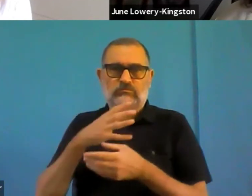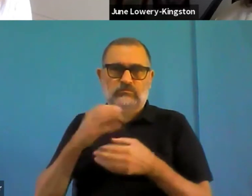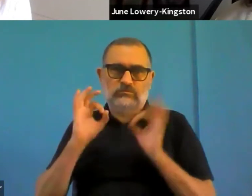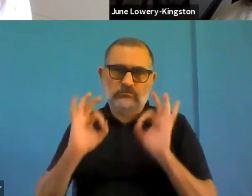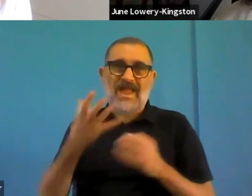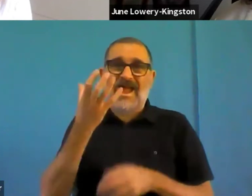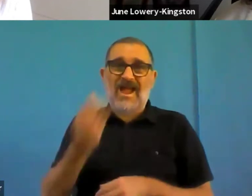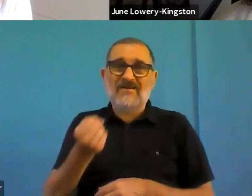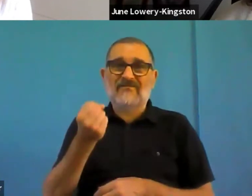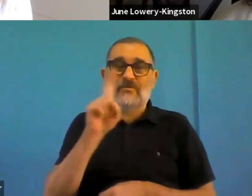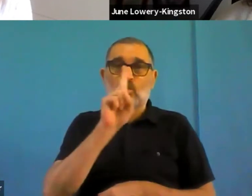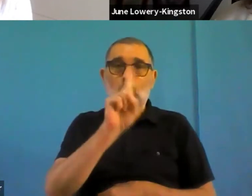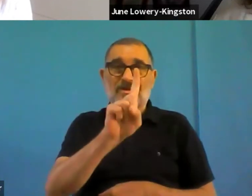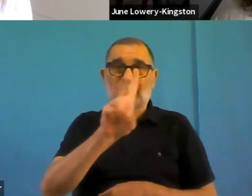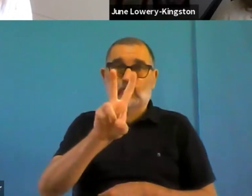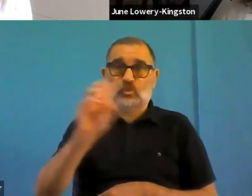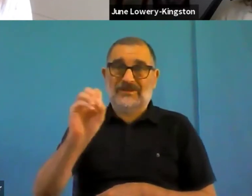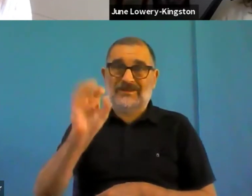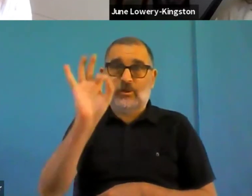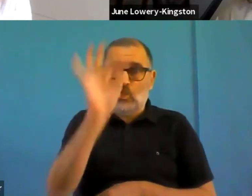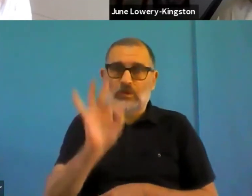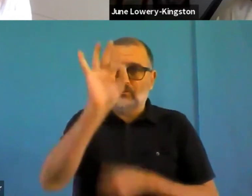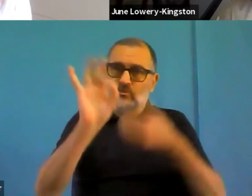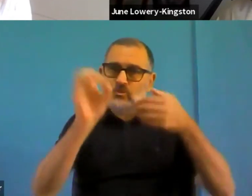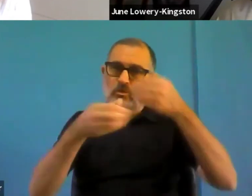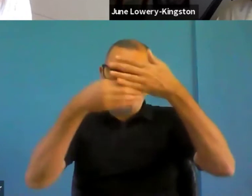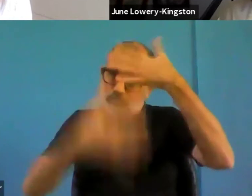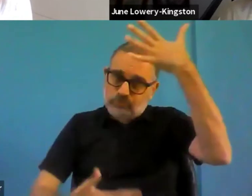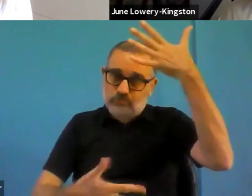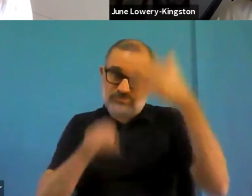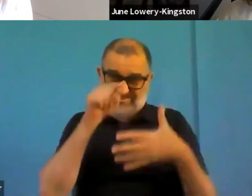role you're playing in relation to the directive.